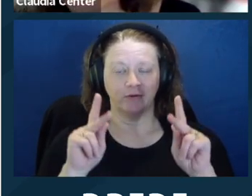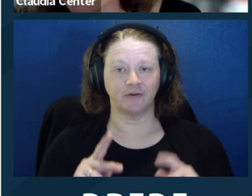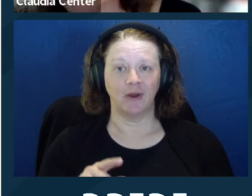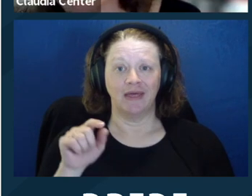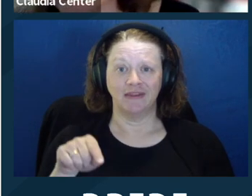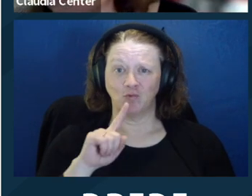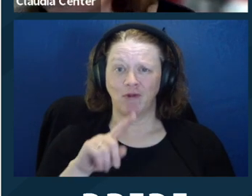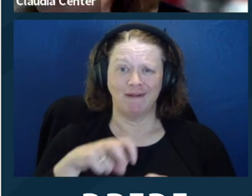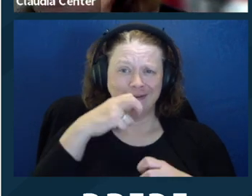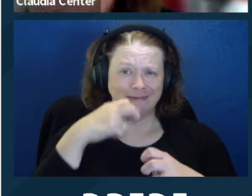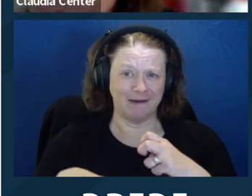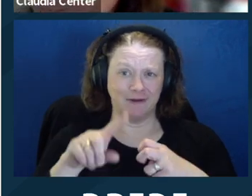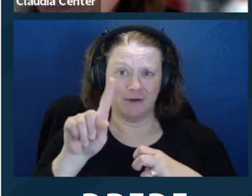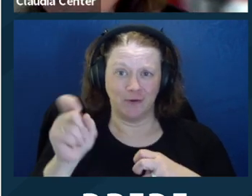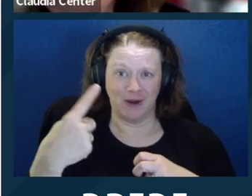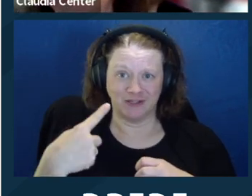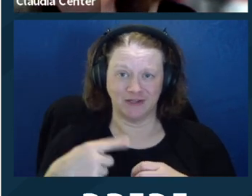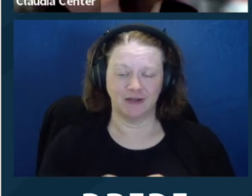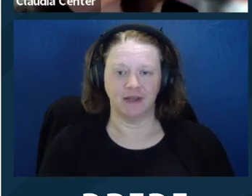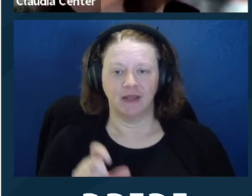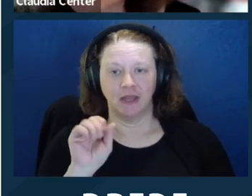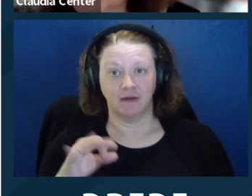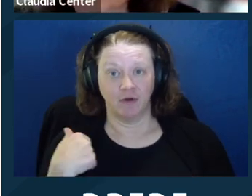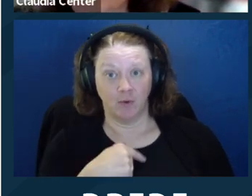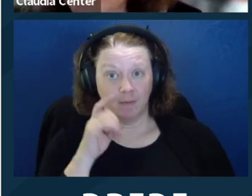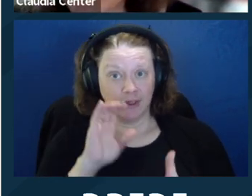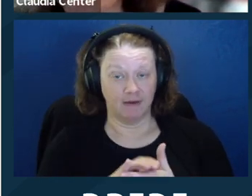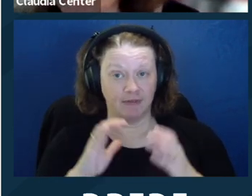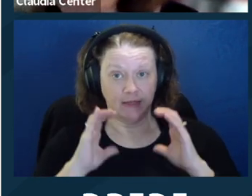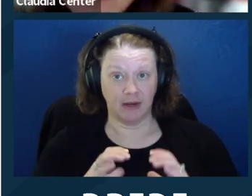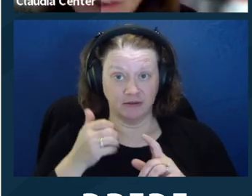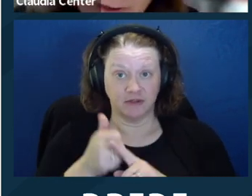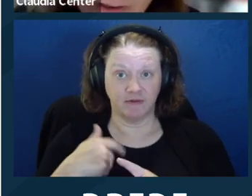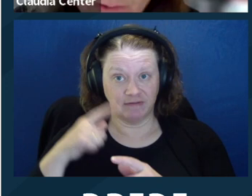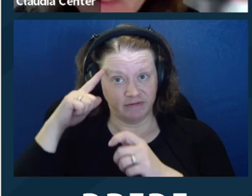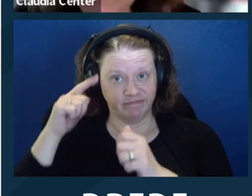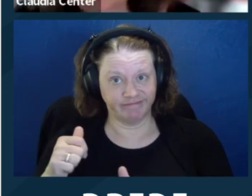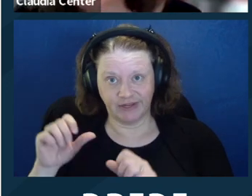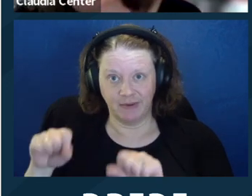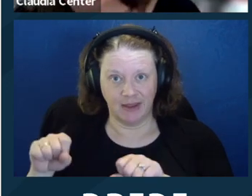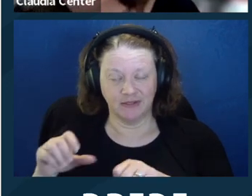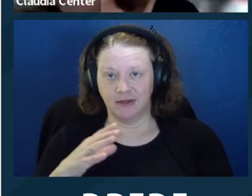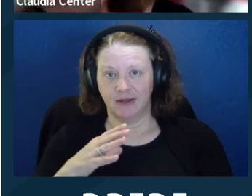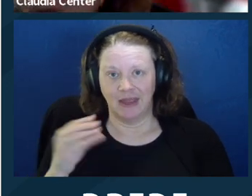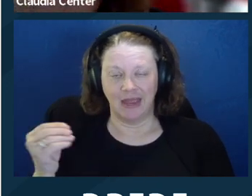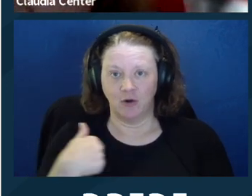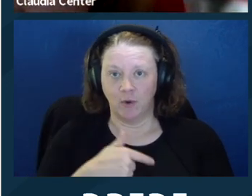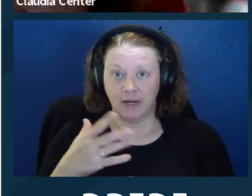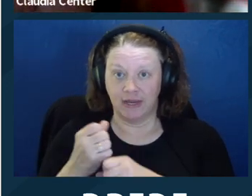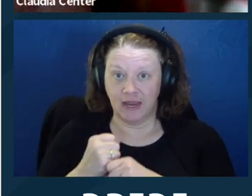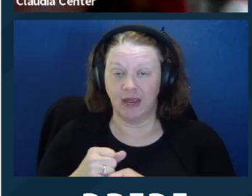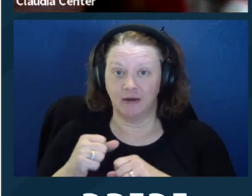Thank you, Ayesha. So here's a very hard question. So if we believe